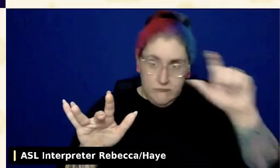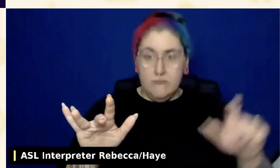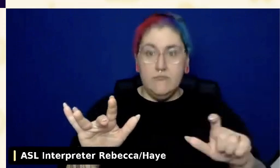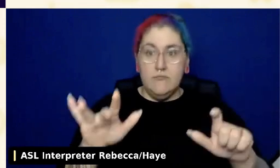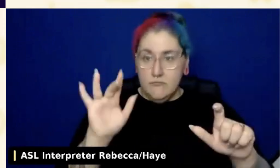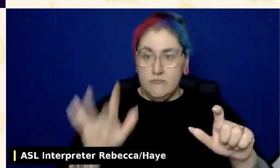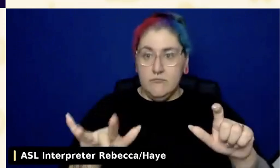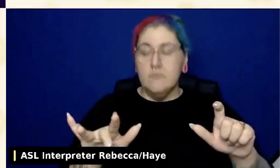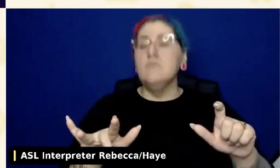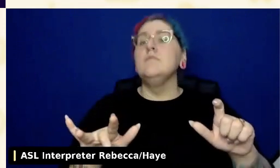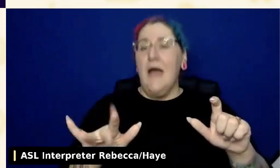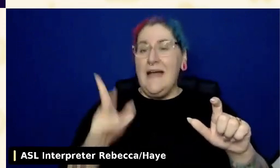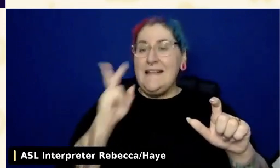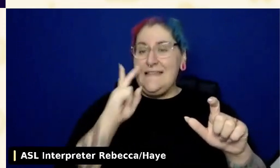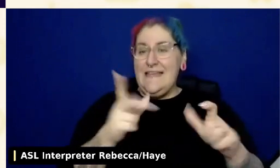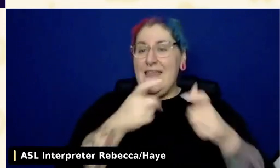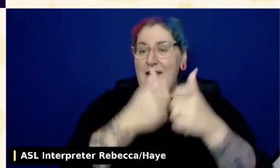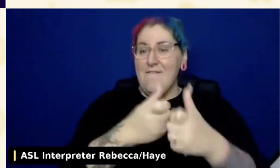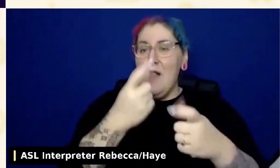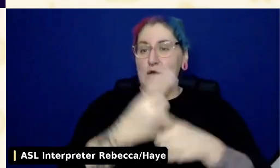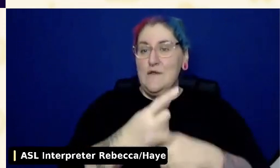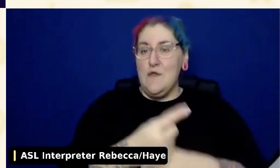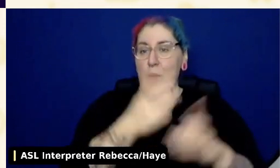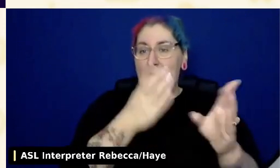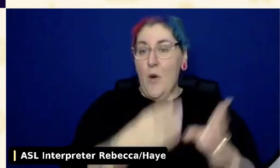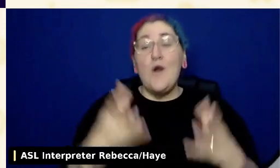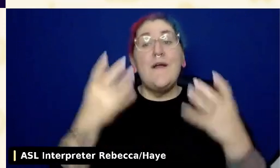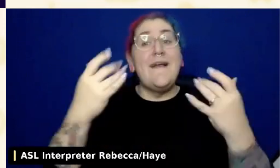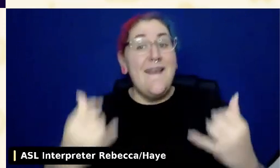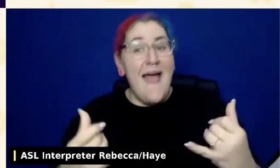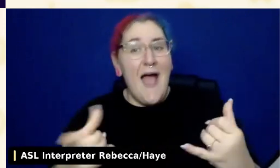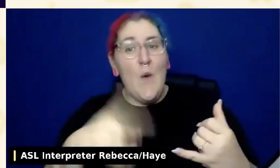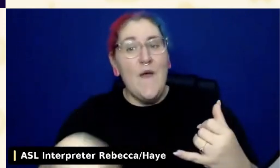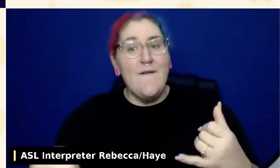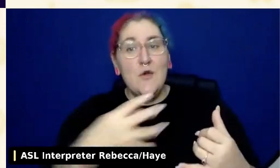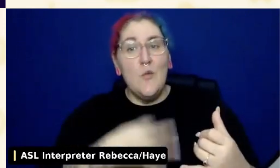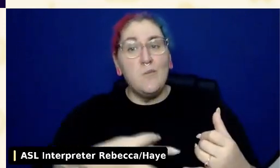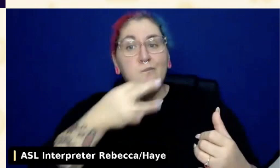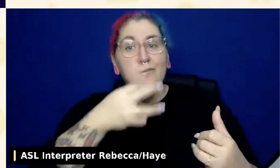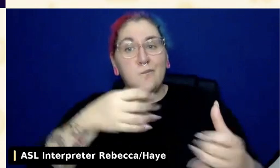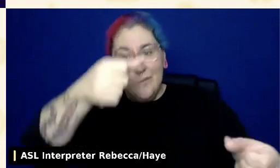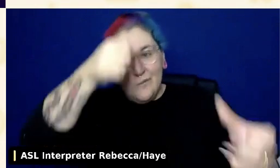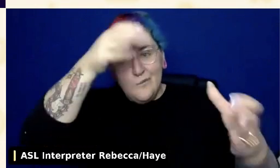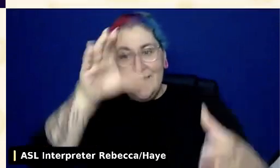Now, if you know CSS, and you're comfortable with editing CSS, you can pick a theme that doesn't have that